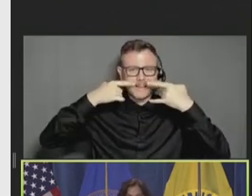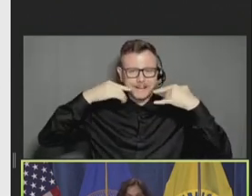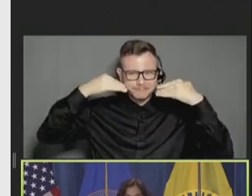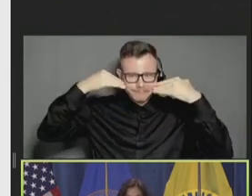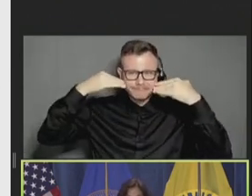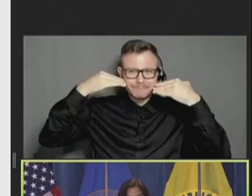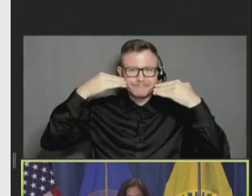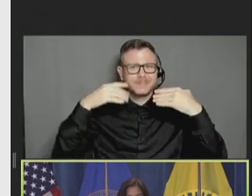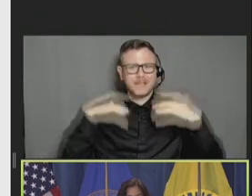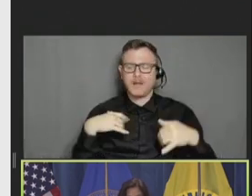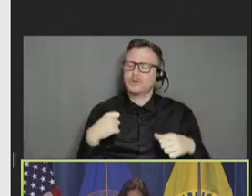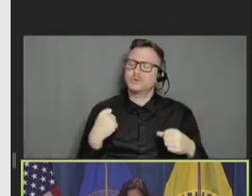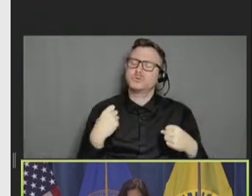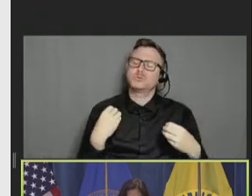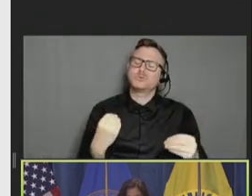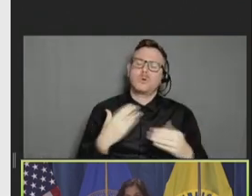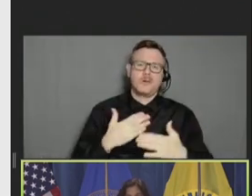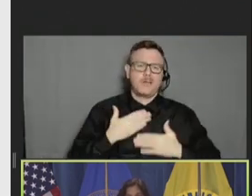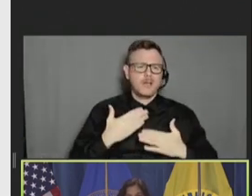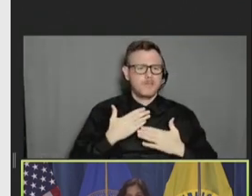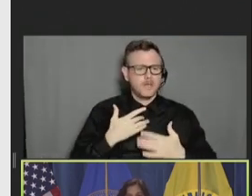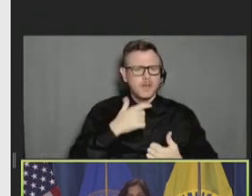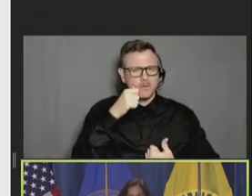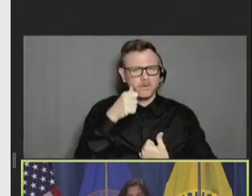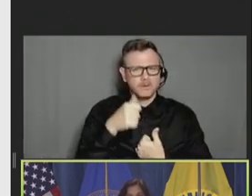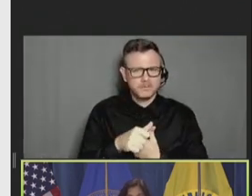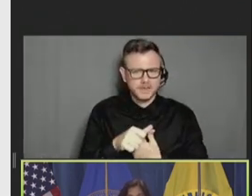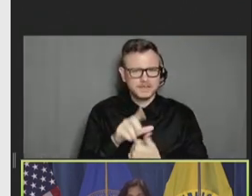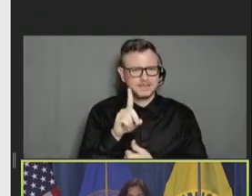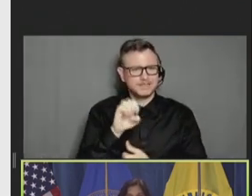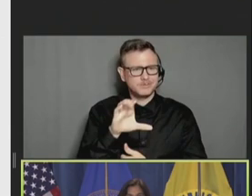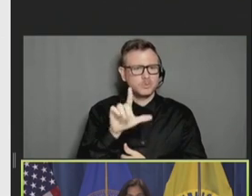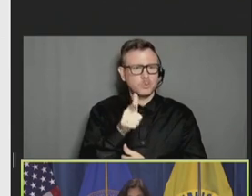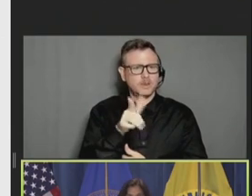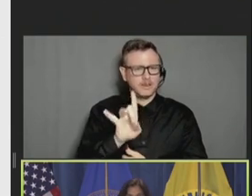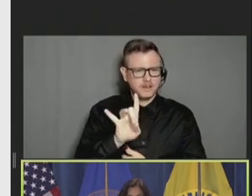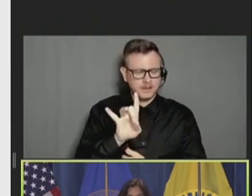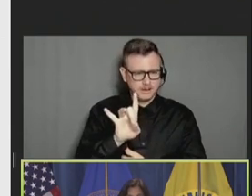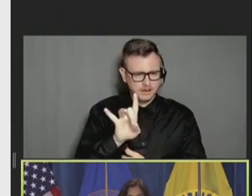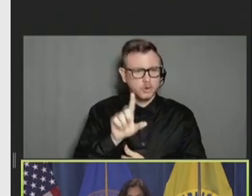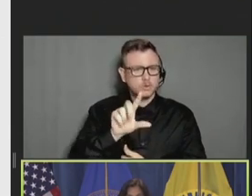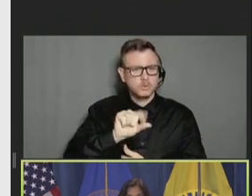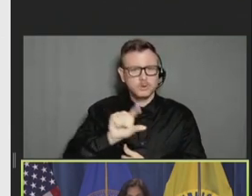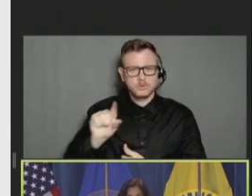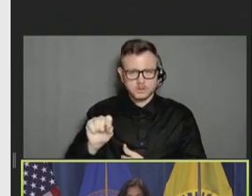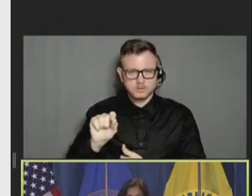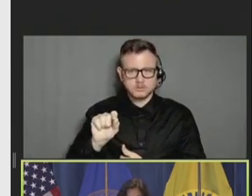this day. And I remember this day. This was December 28th, 2020. I was among the first